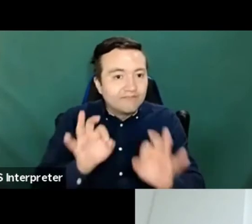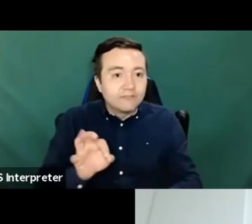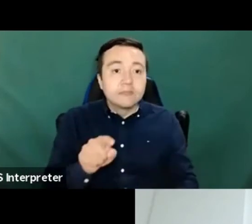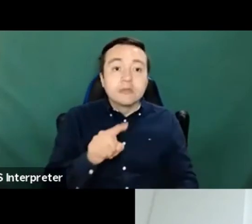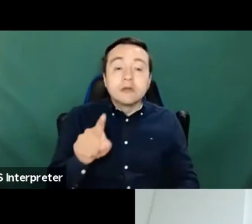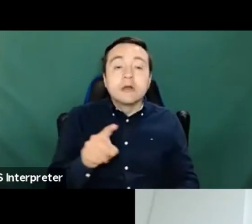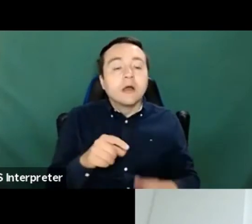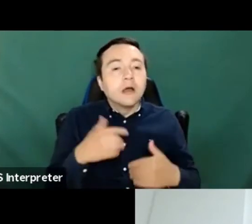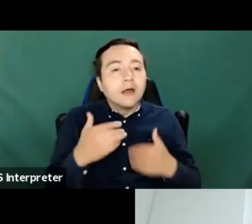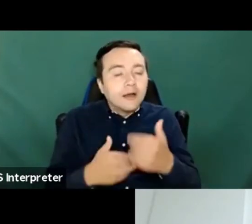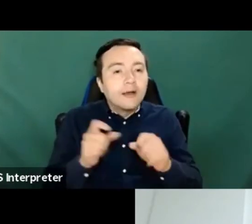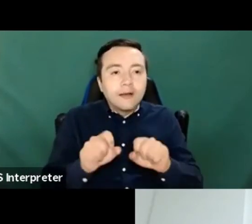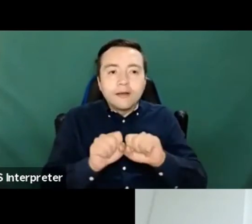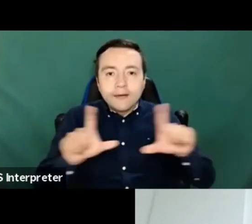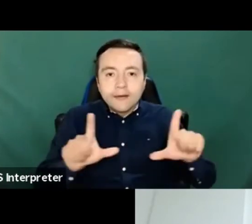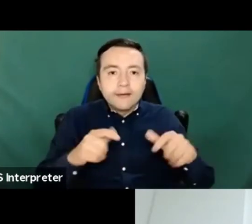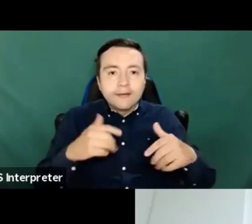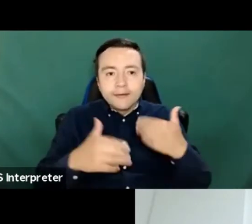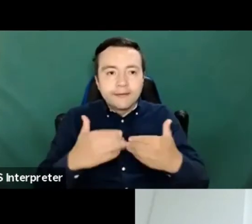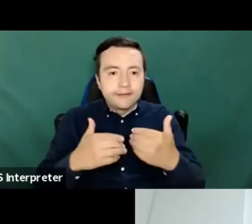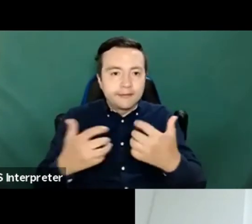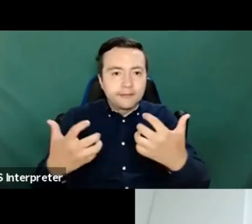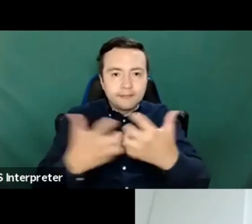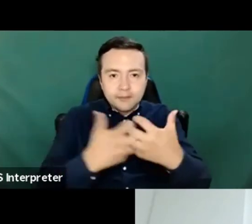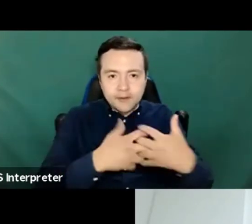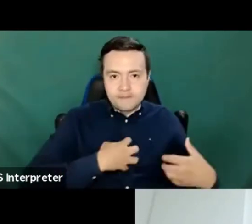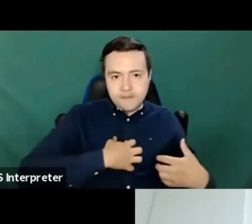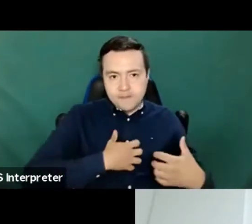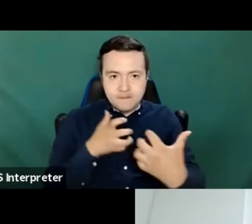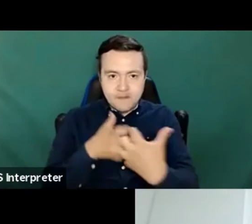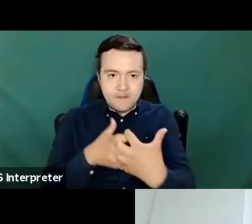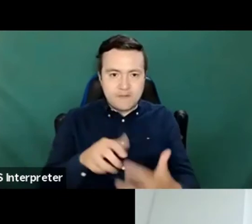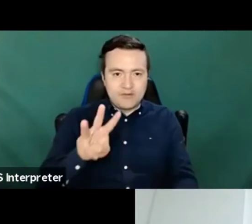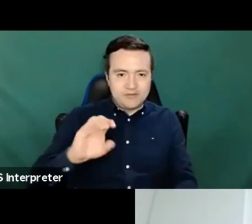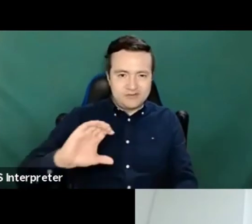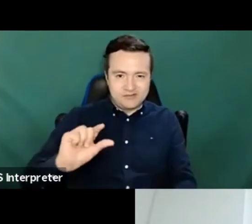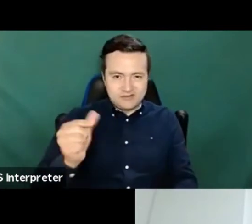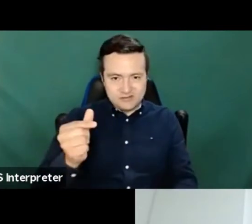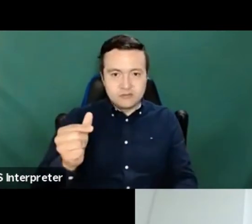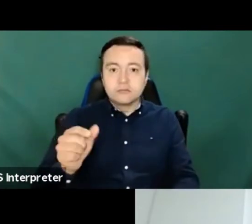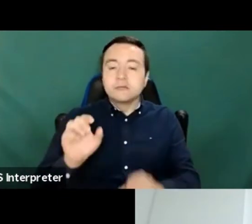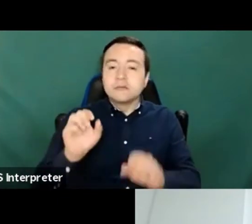you can use them without any problems, we can screen reader